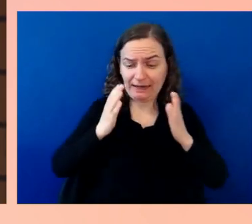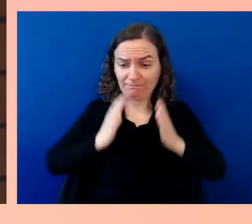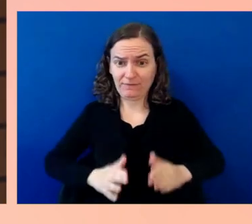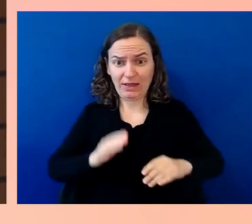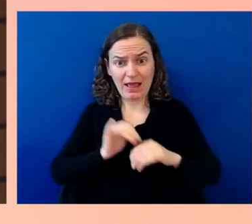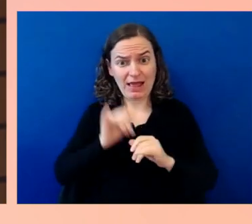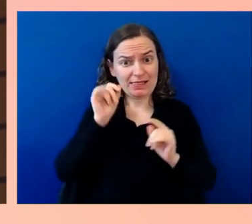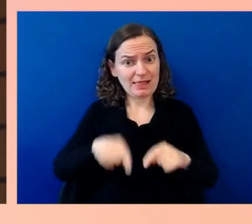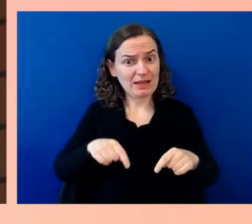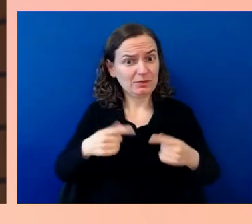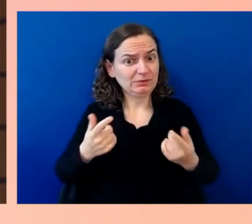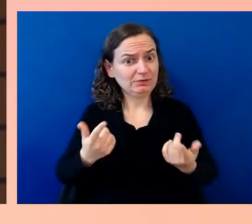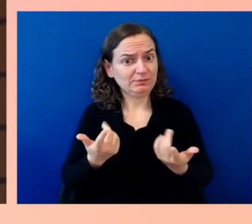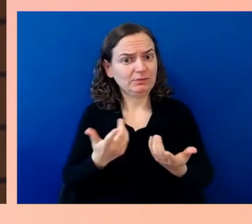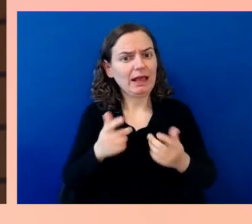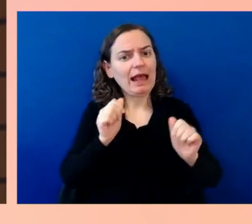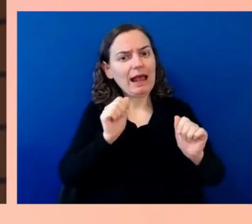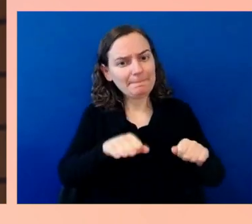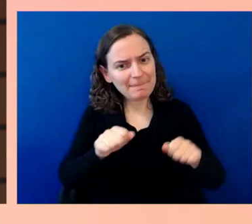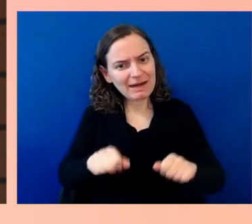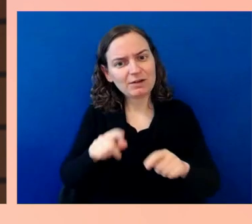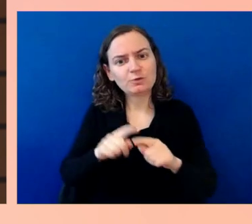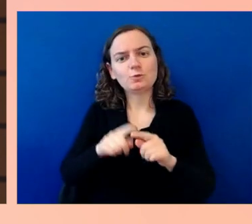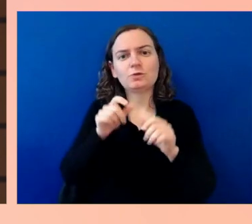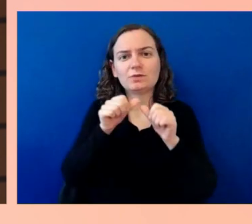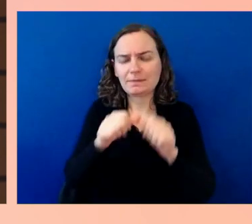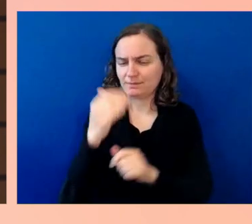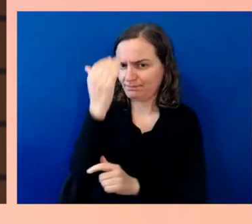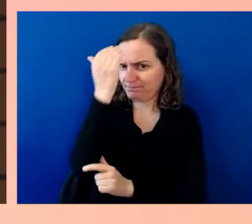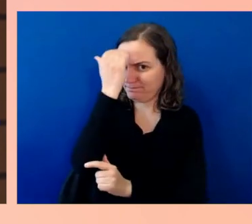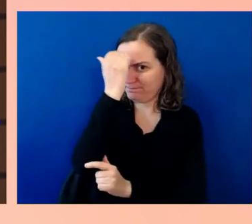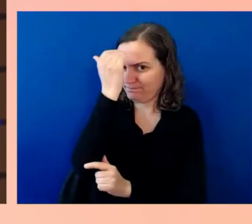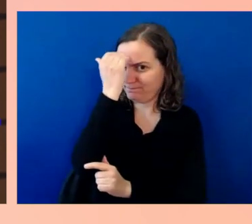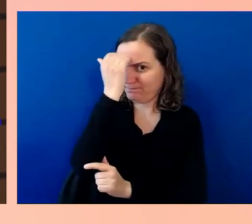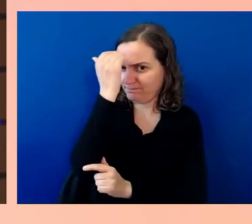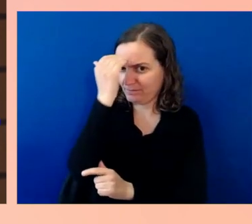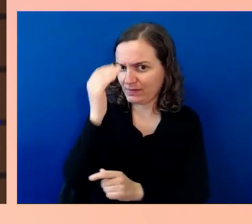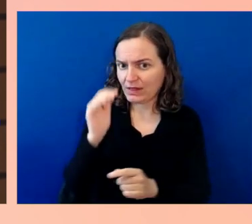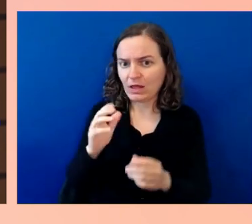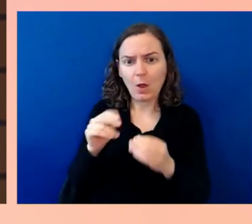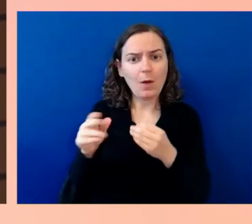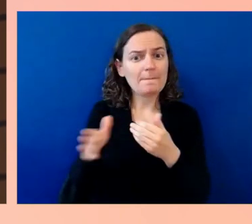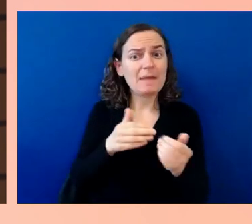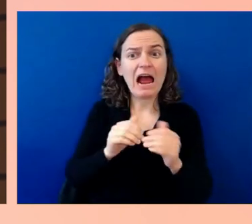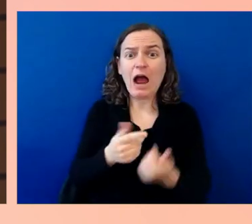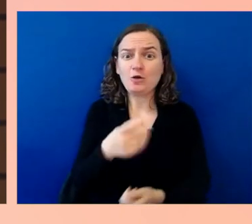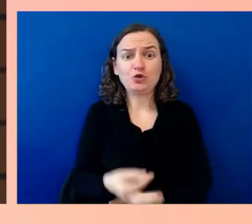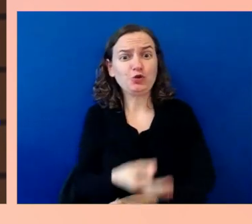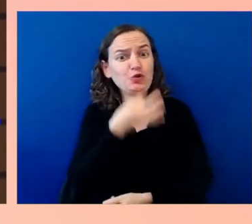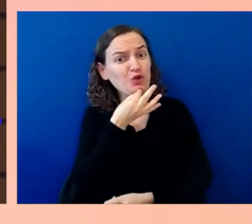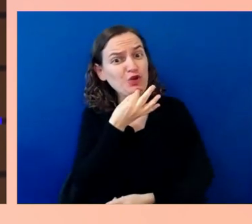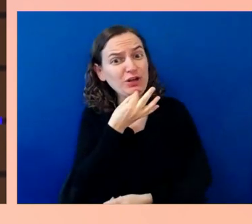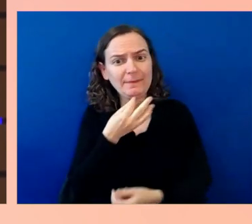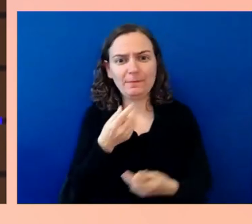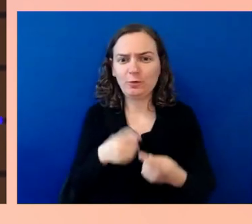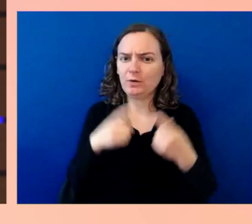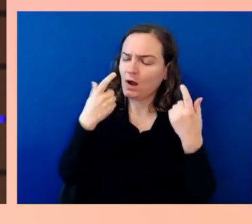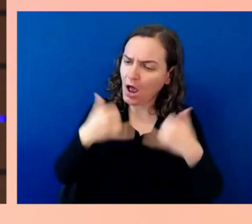knowing that no matter how good we get, we will always be doing things wrong. Then the willingness and the courage